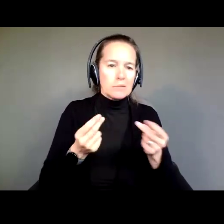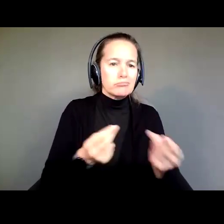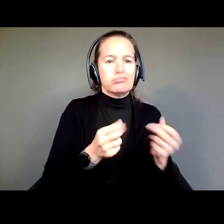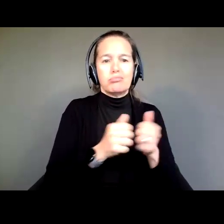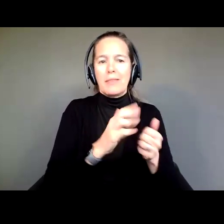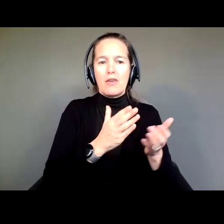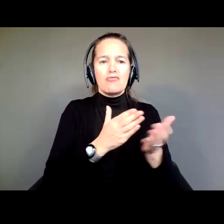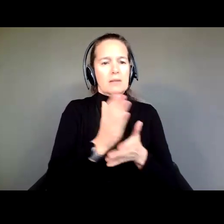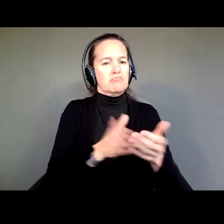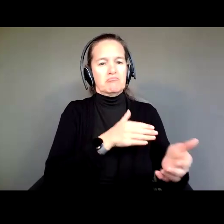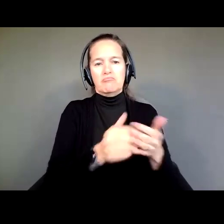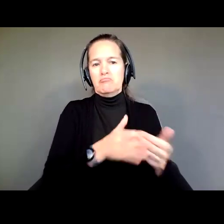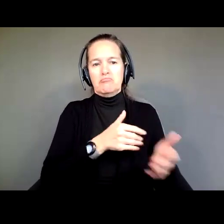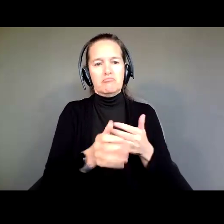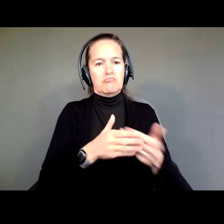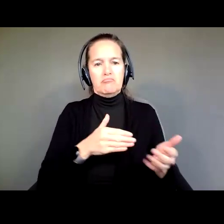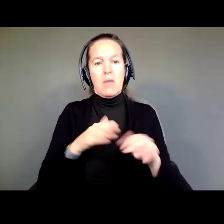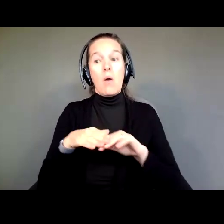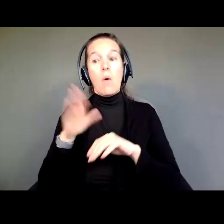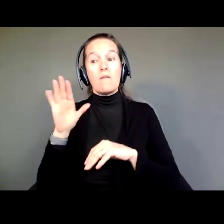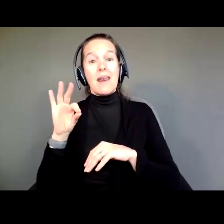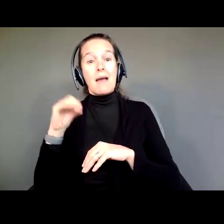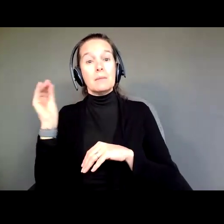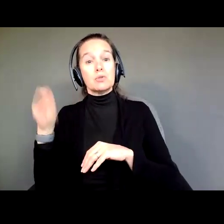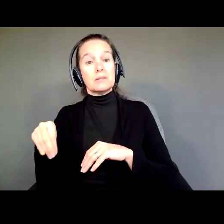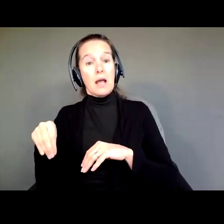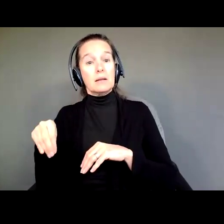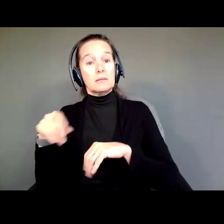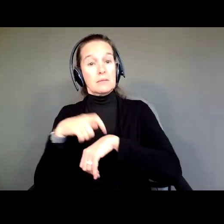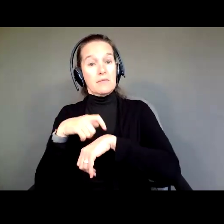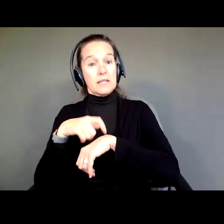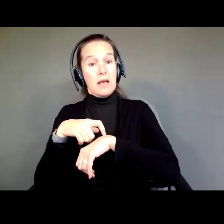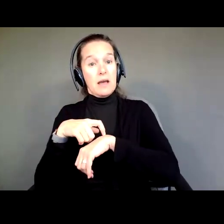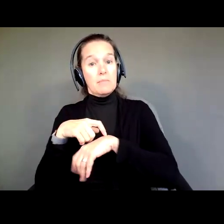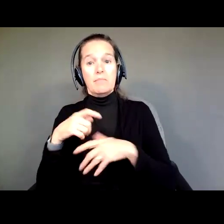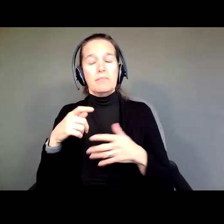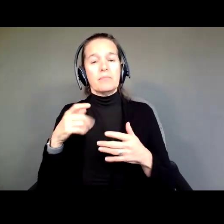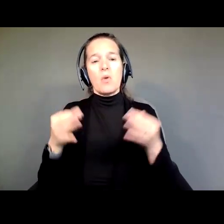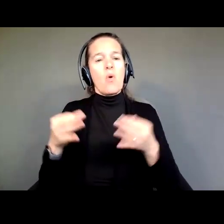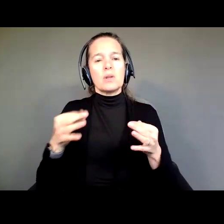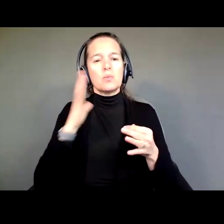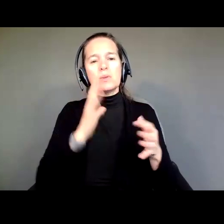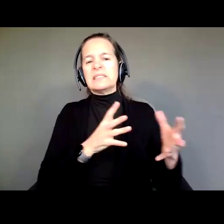What happens more than 90% of the time are courts just take away all of the person's